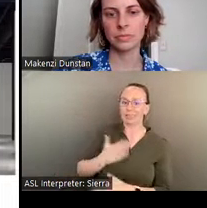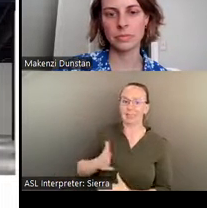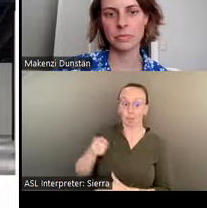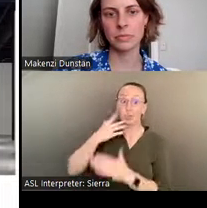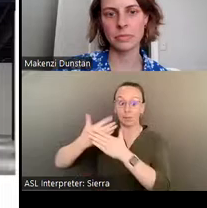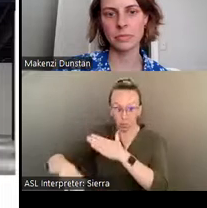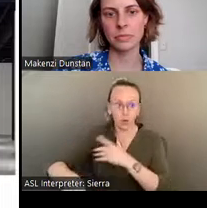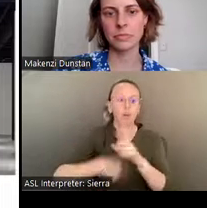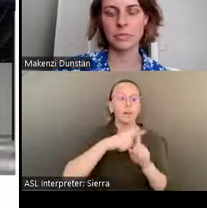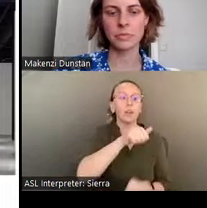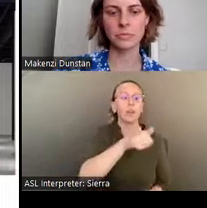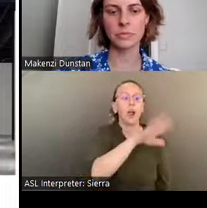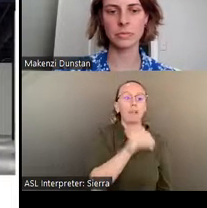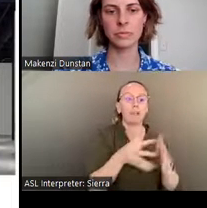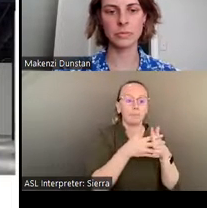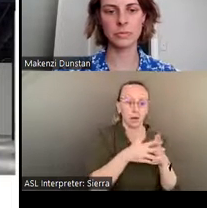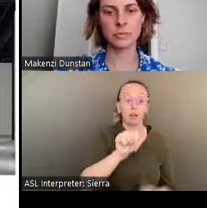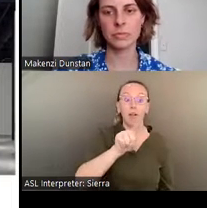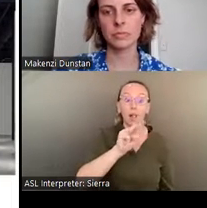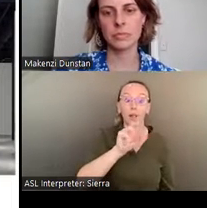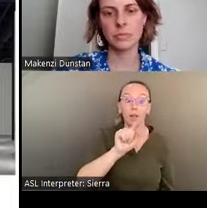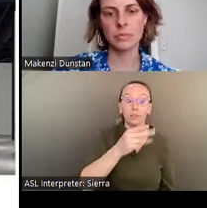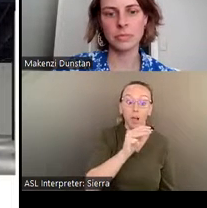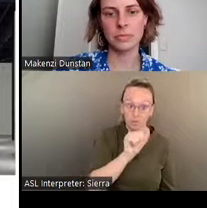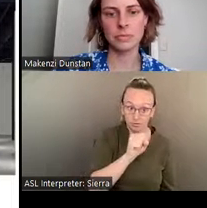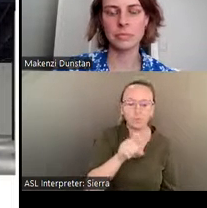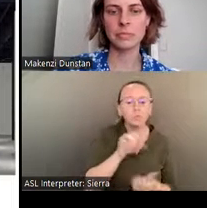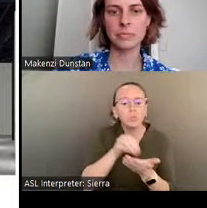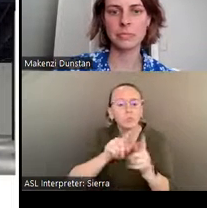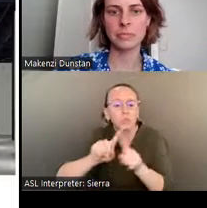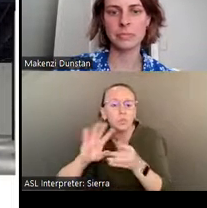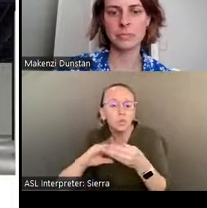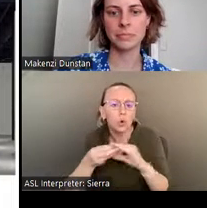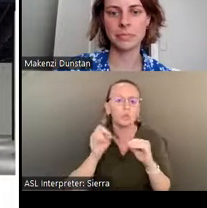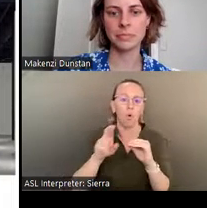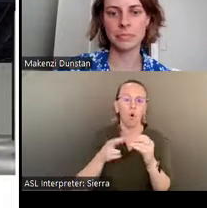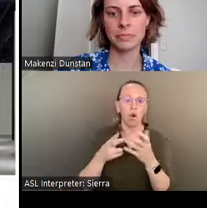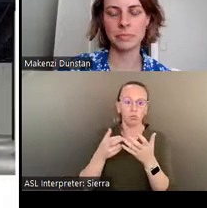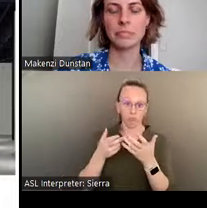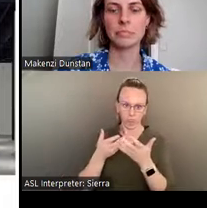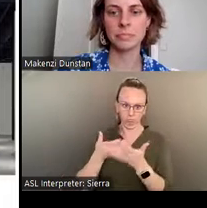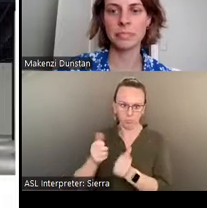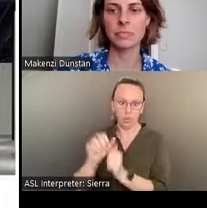Learn these stories or commune with a Chihuly boat sculpture, all admission-free.